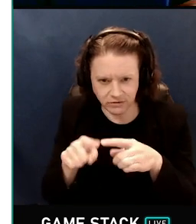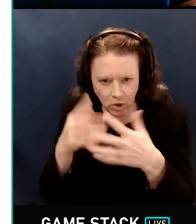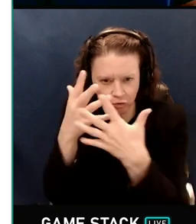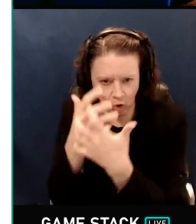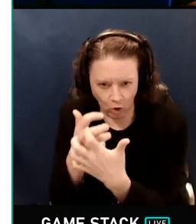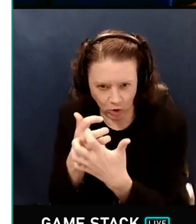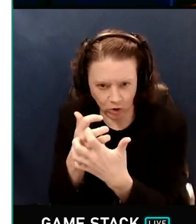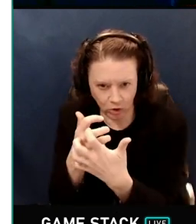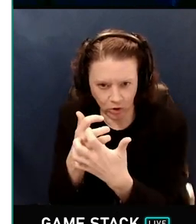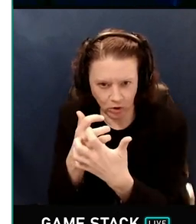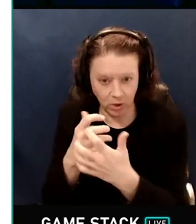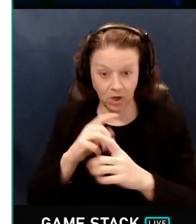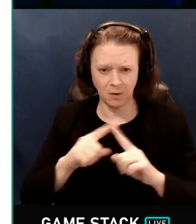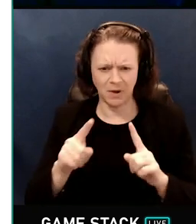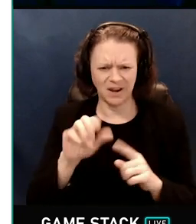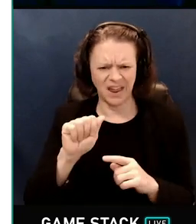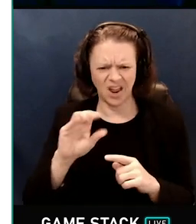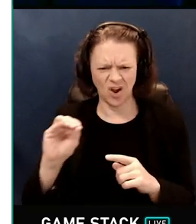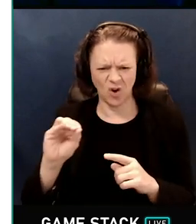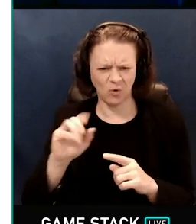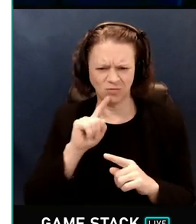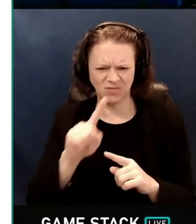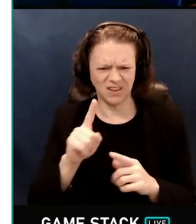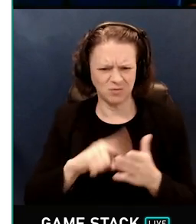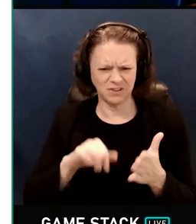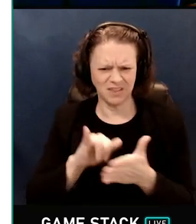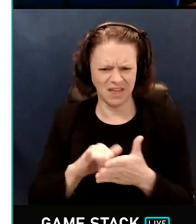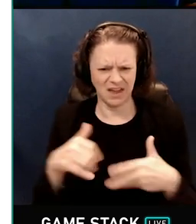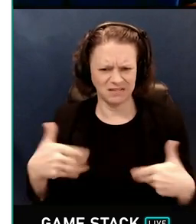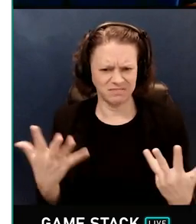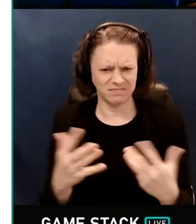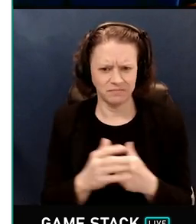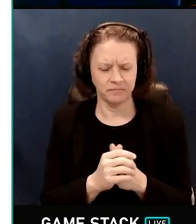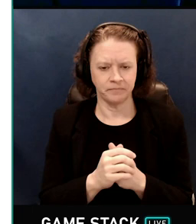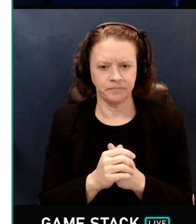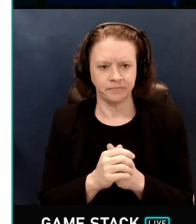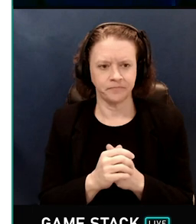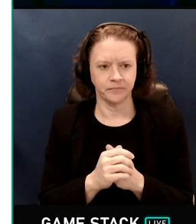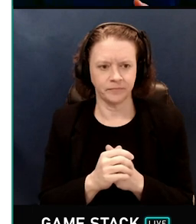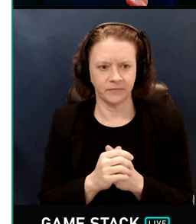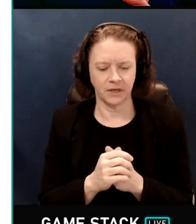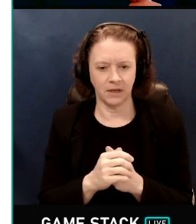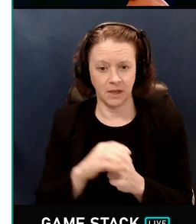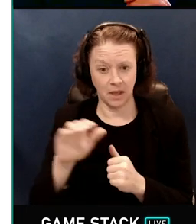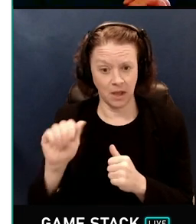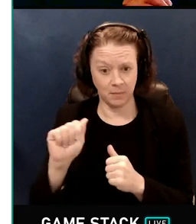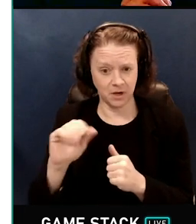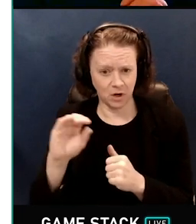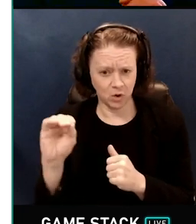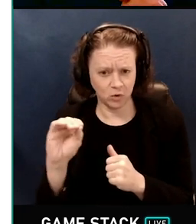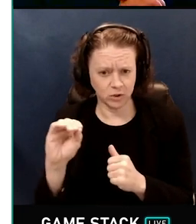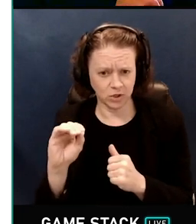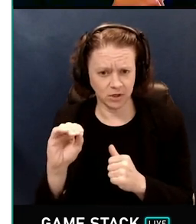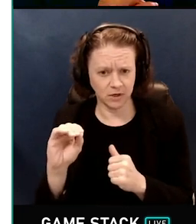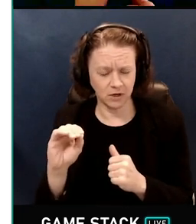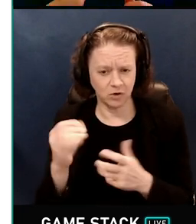But what is it really? Ambient occlusion asks the question: How much can a point see